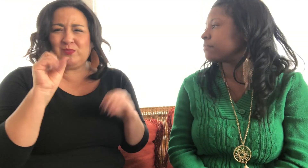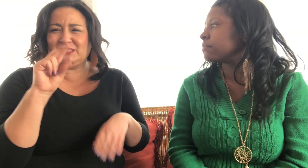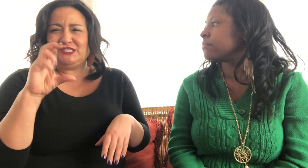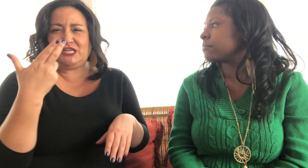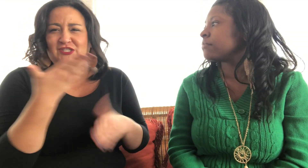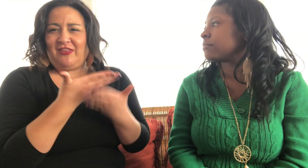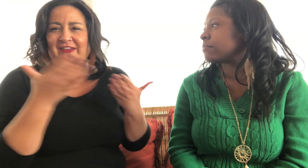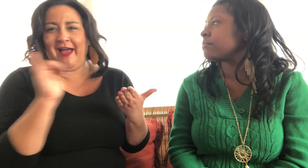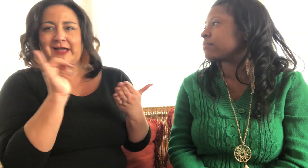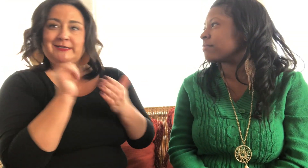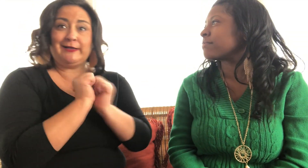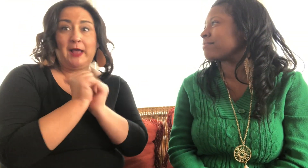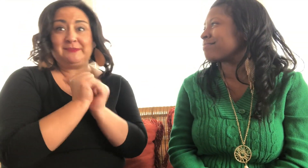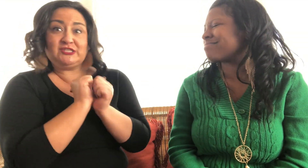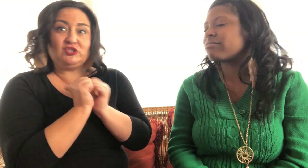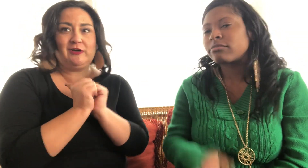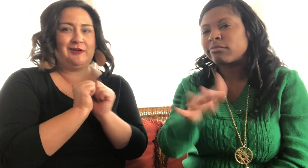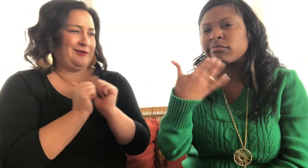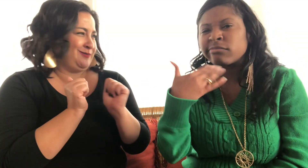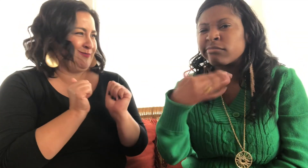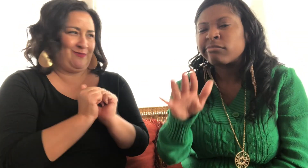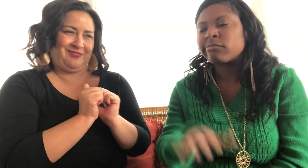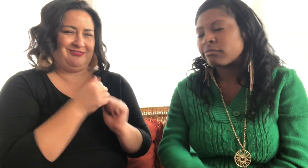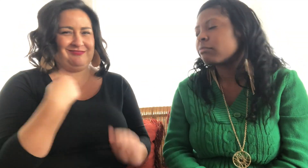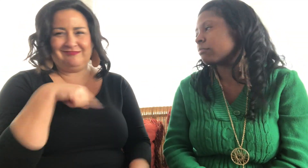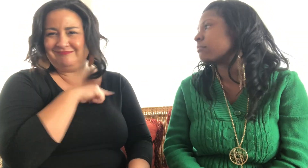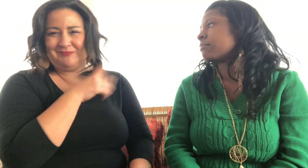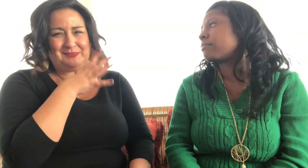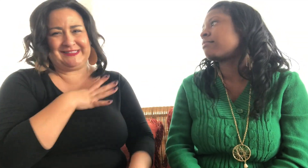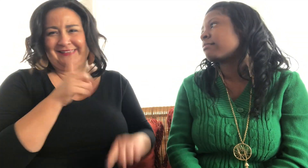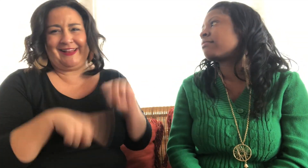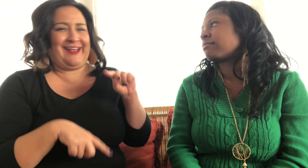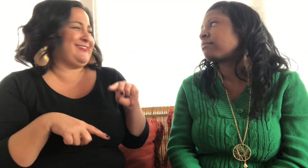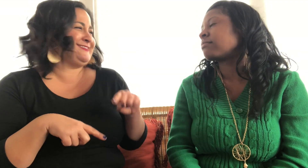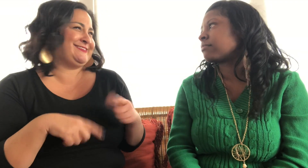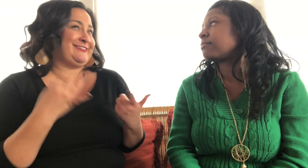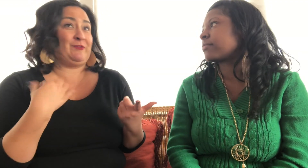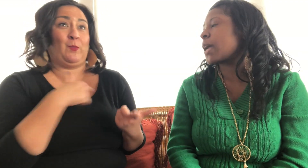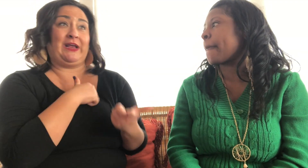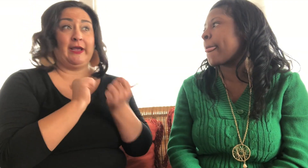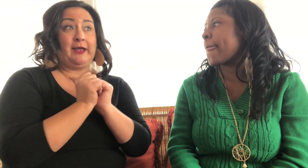There is no such thing as competition. No, no. We, women, can't.